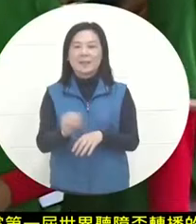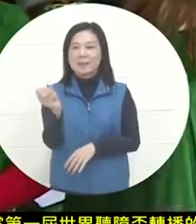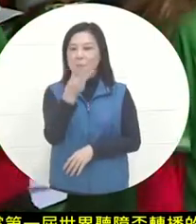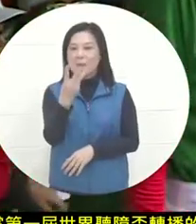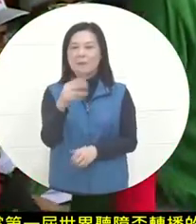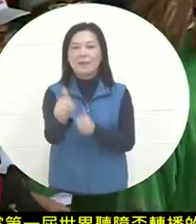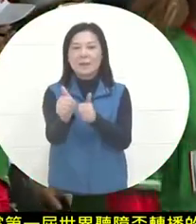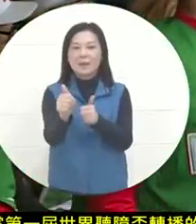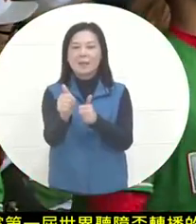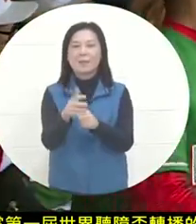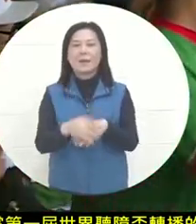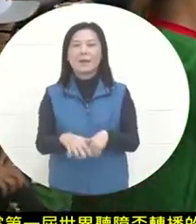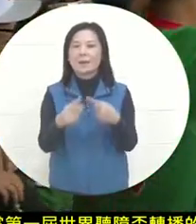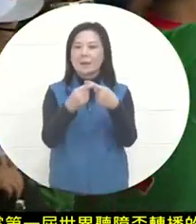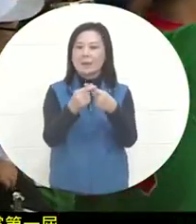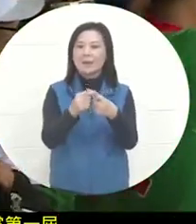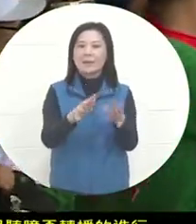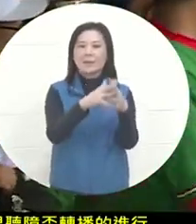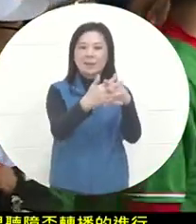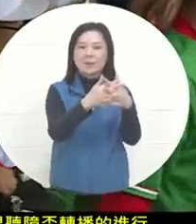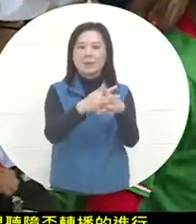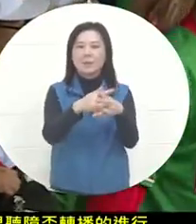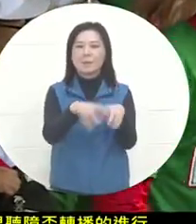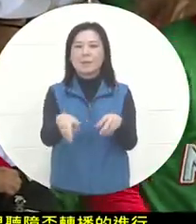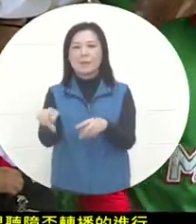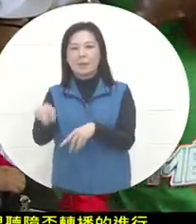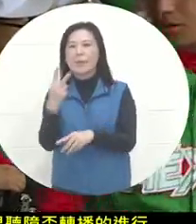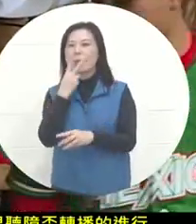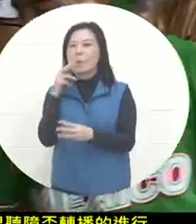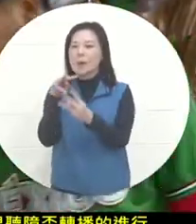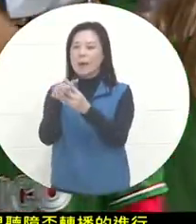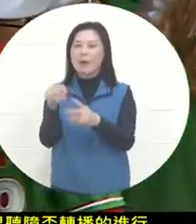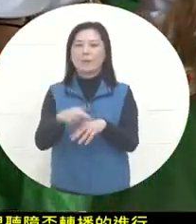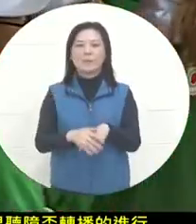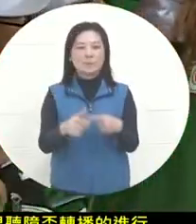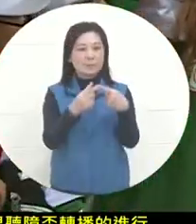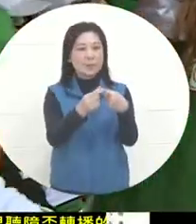: the American team and the Asian team, which is the first game. The American team